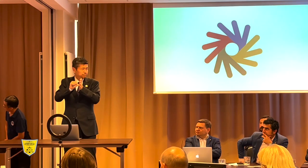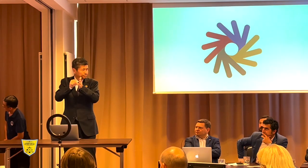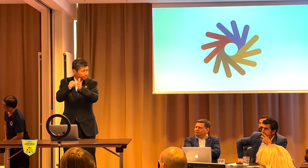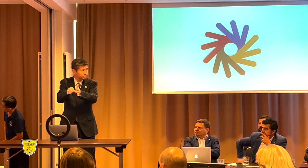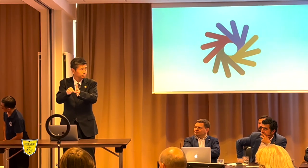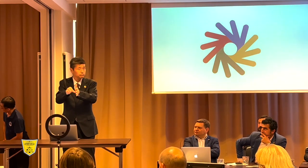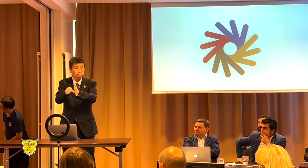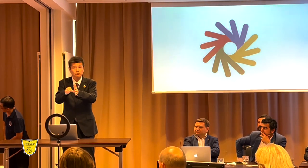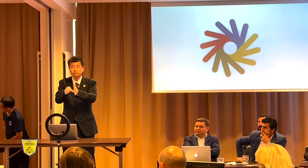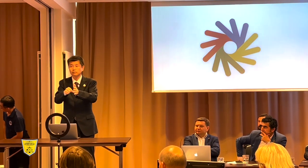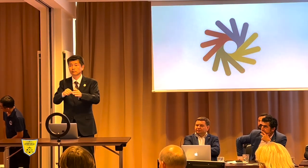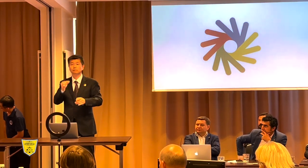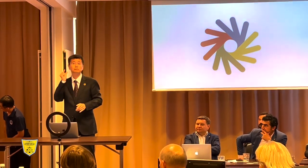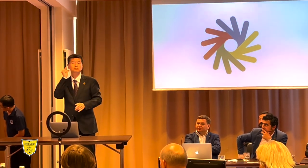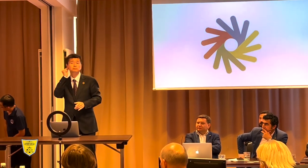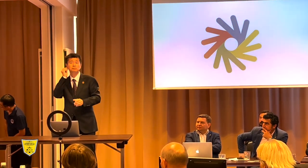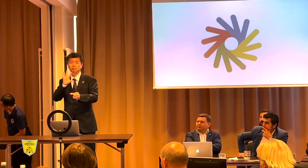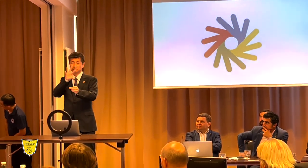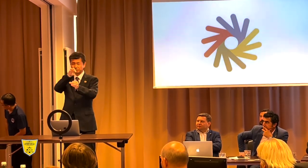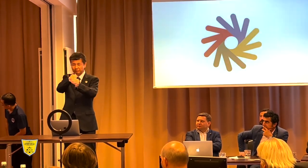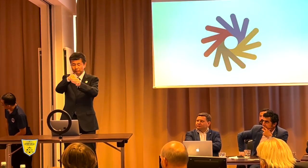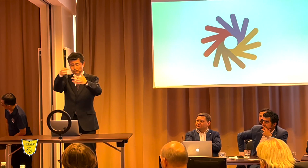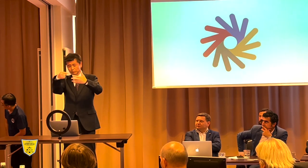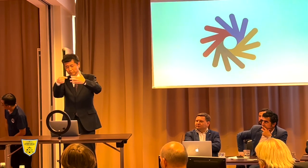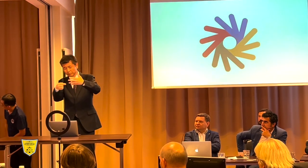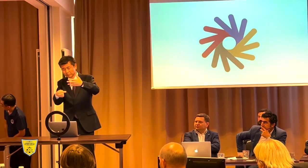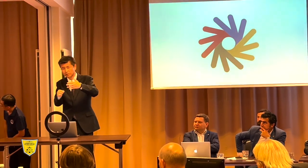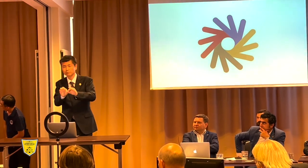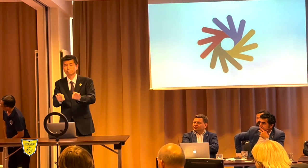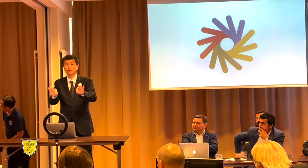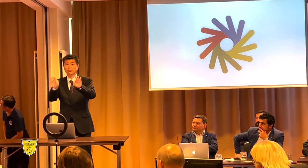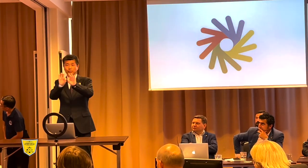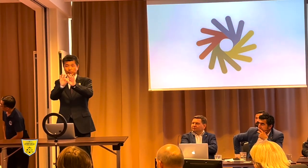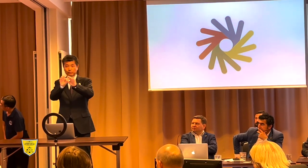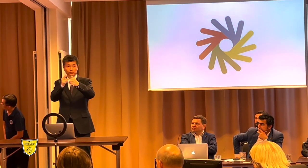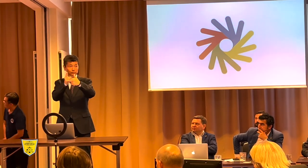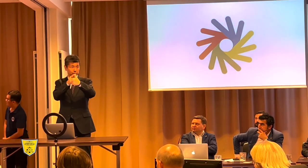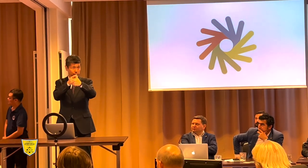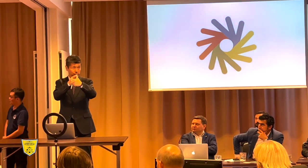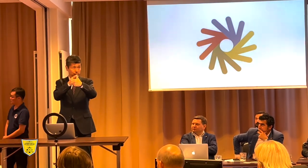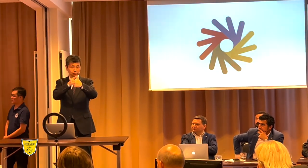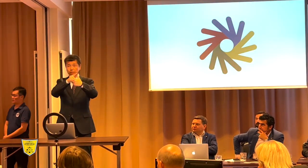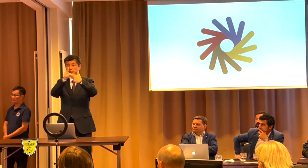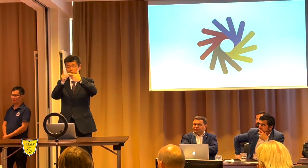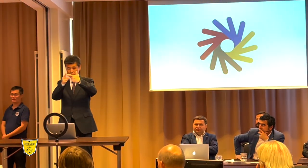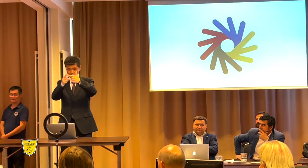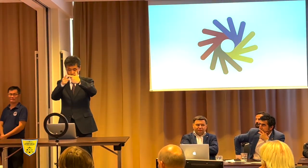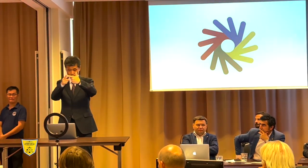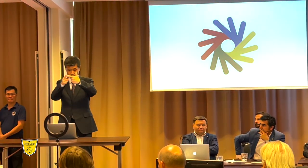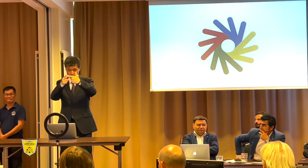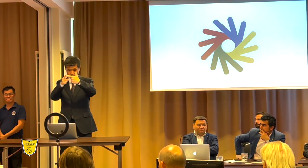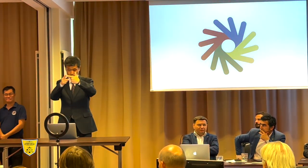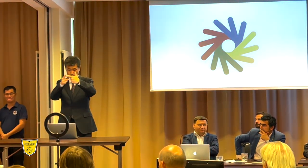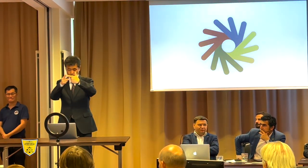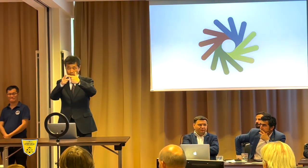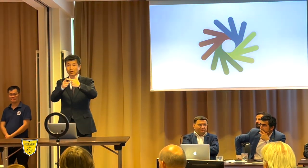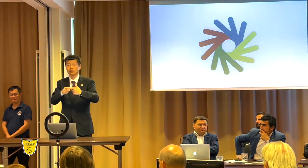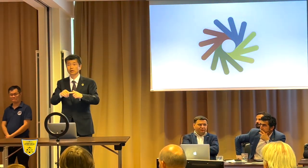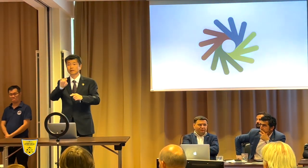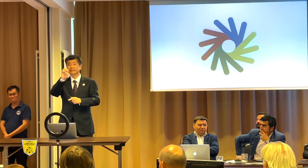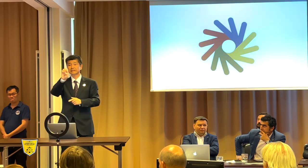It is important to include women in all sports, secondly